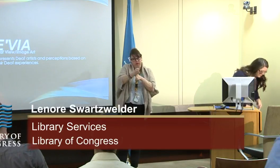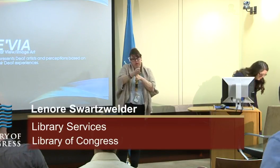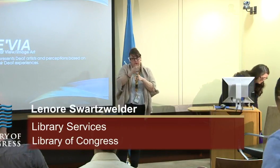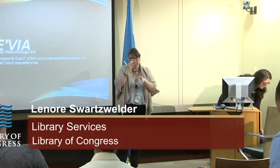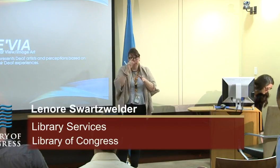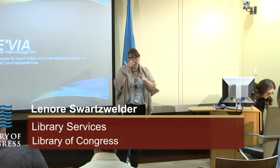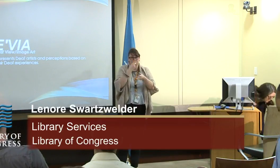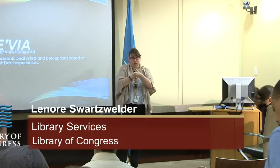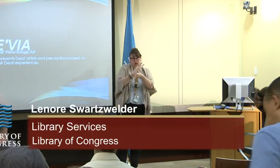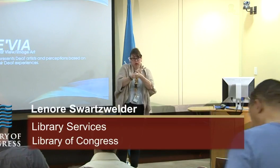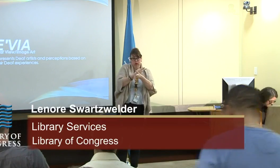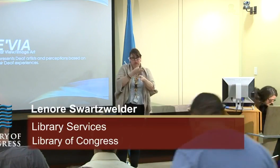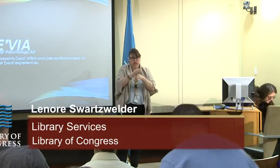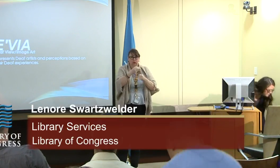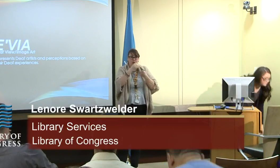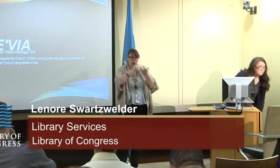For eight years, and many of you know me.